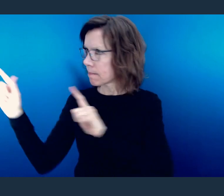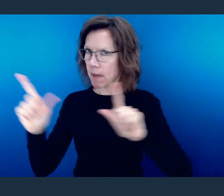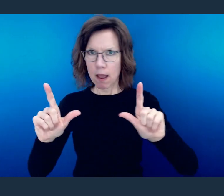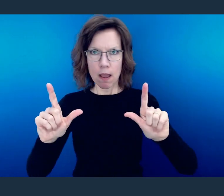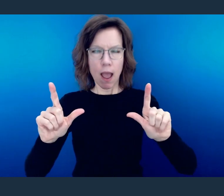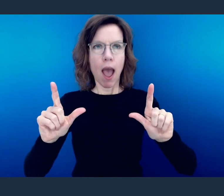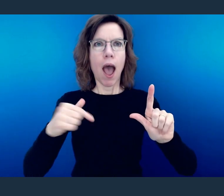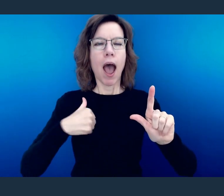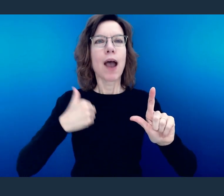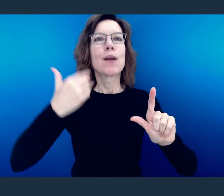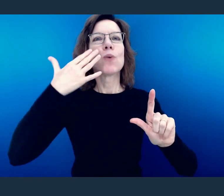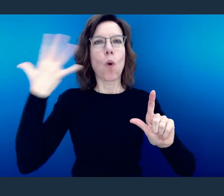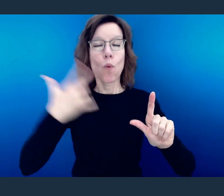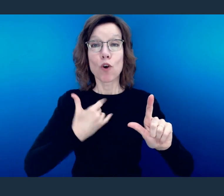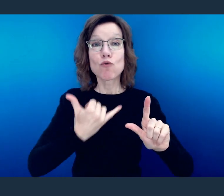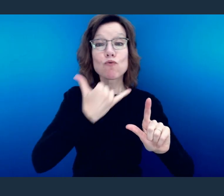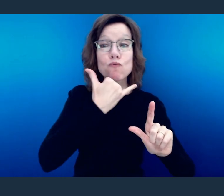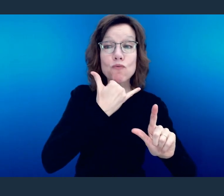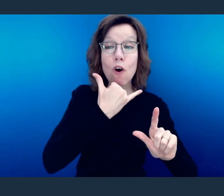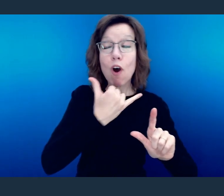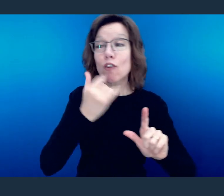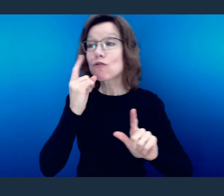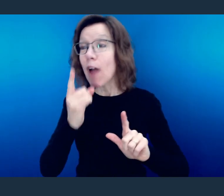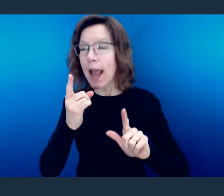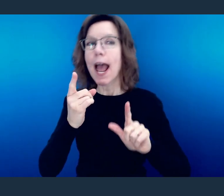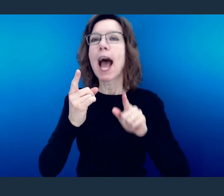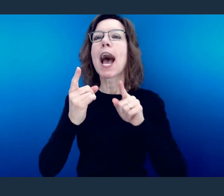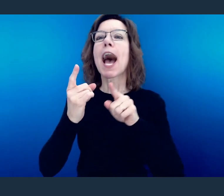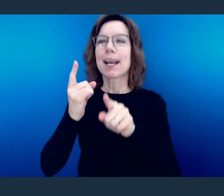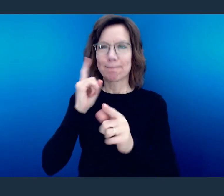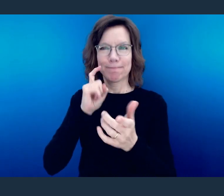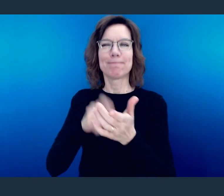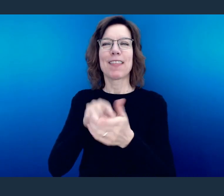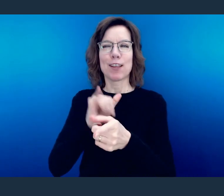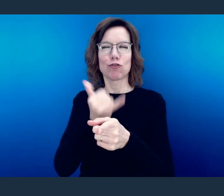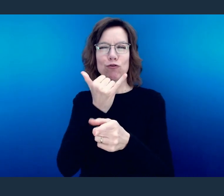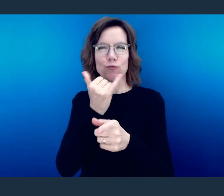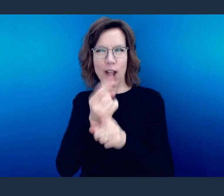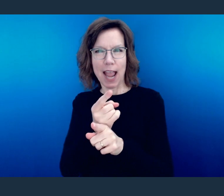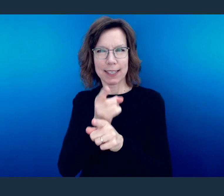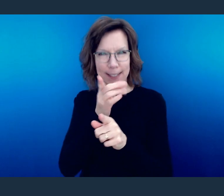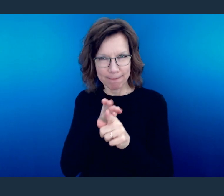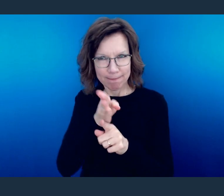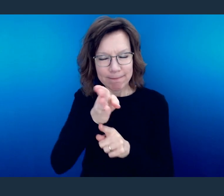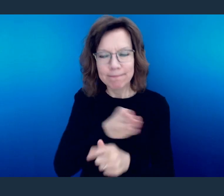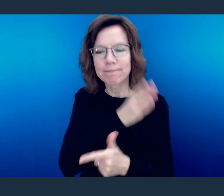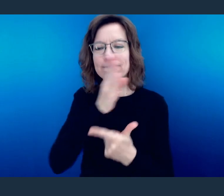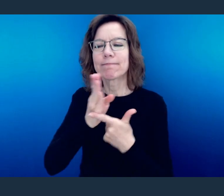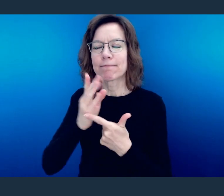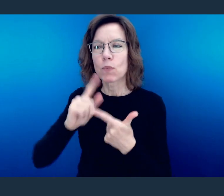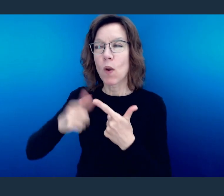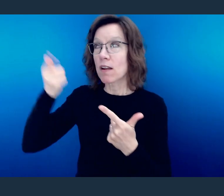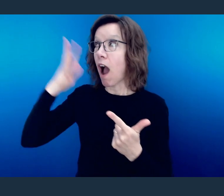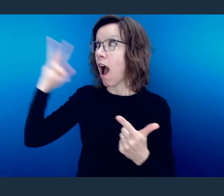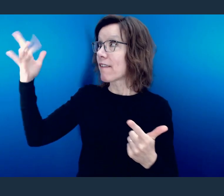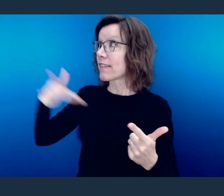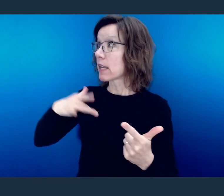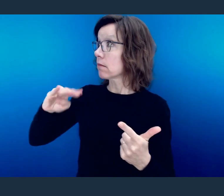the will of God, you will know what to do that is pleasing in the sight of God, and